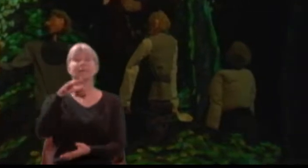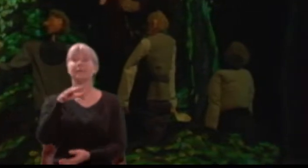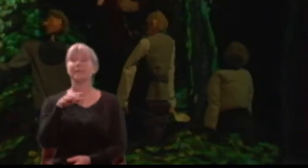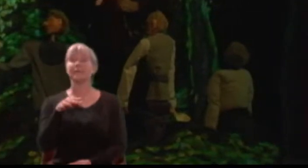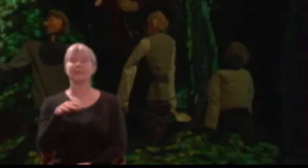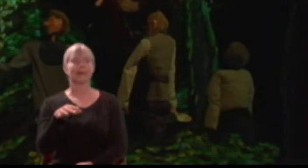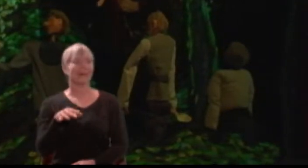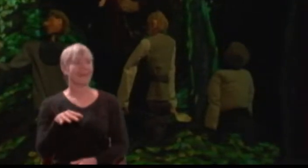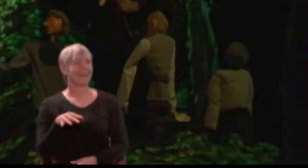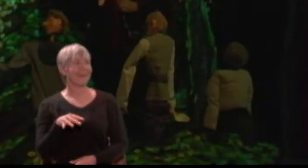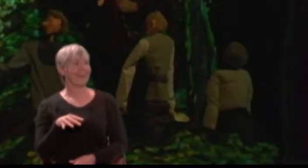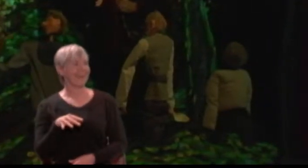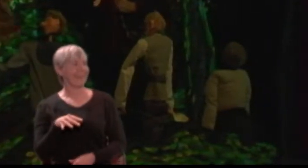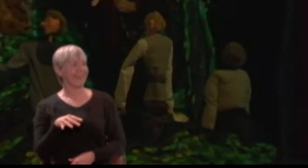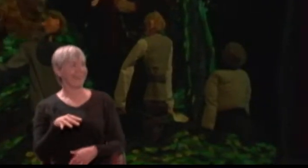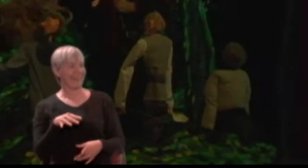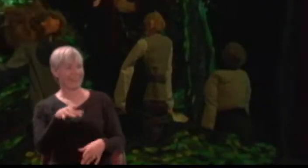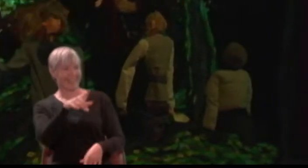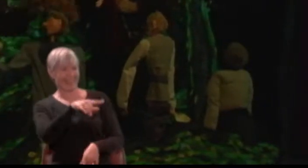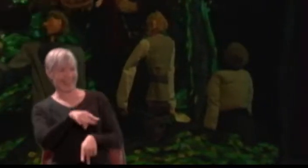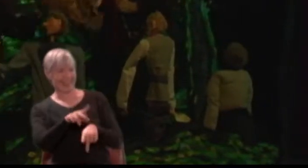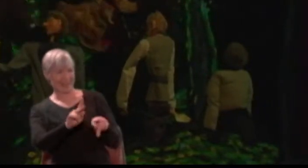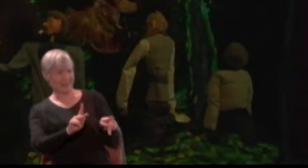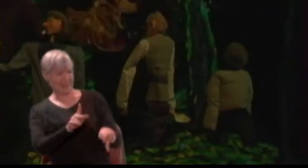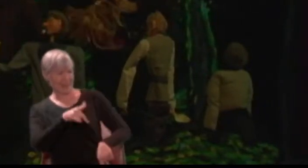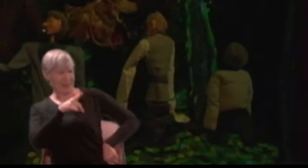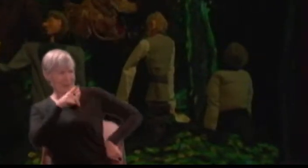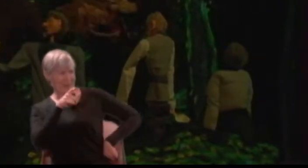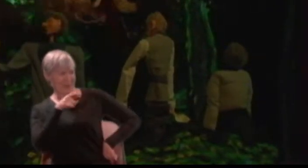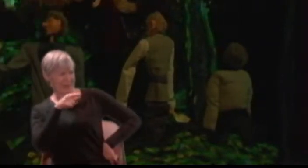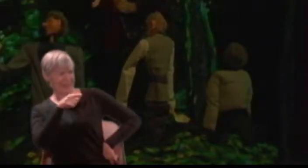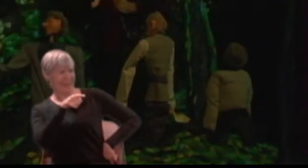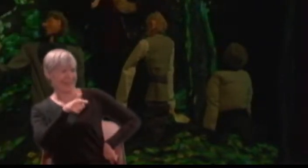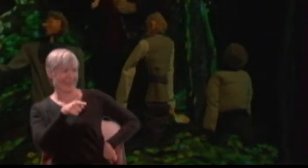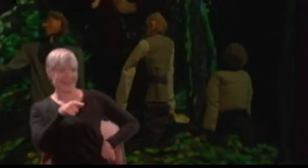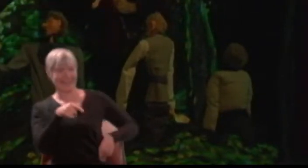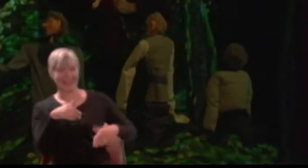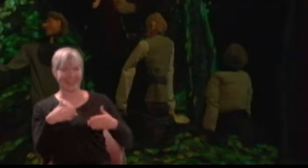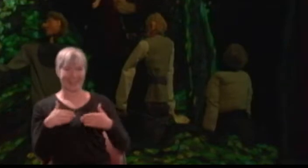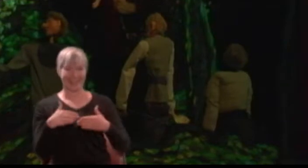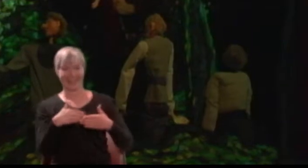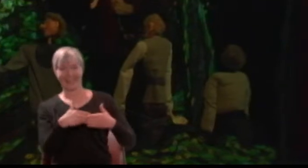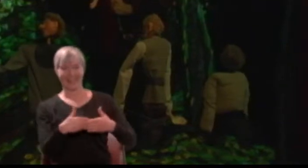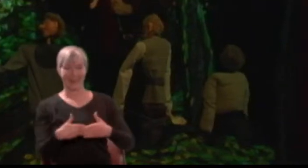Puck: What hempen homespuns have we swagg'ring here, so near the cradle of the Fairy Queen?